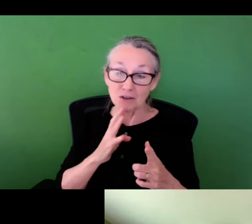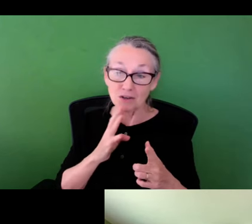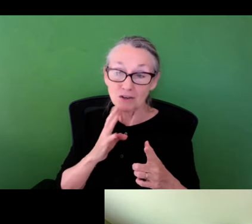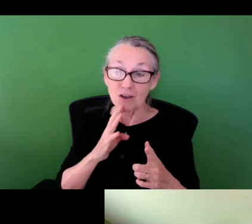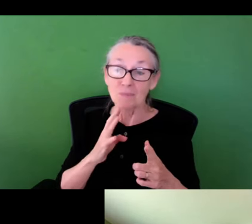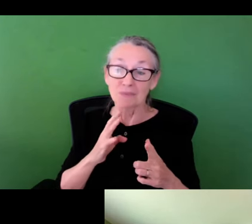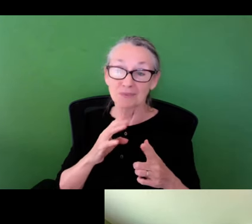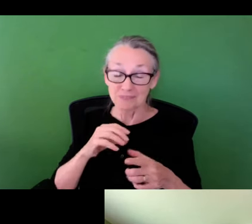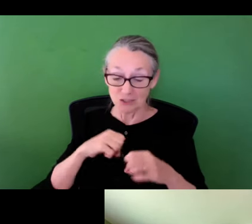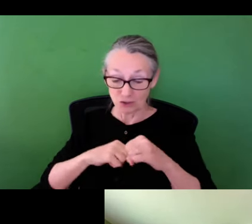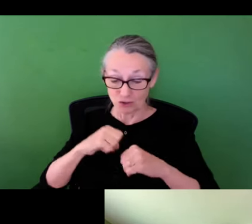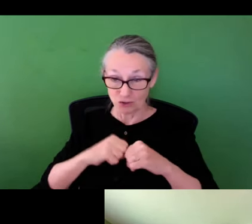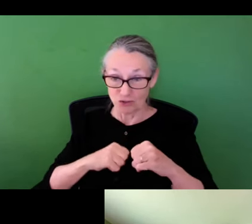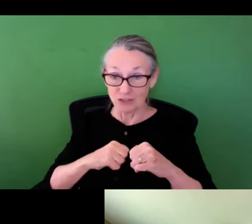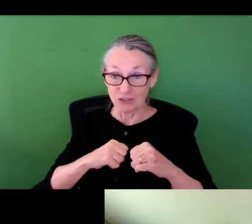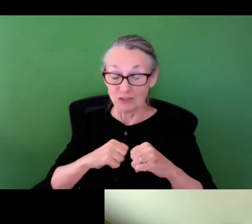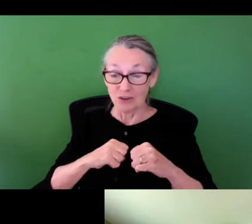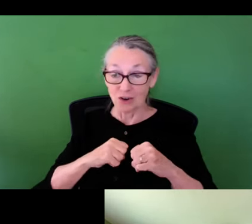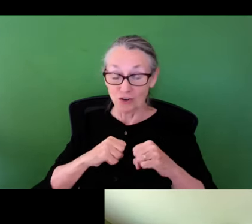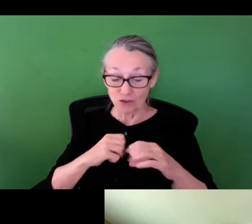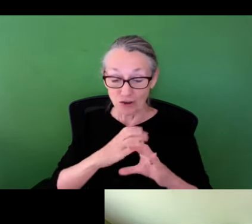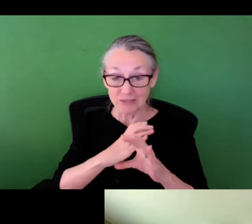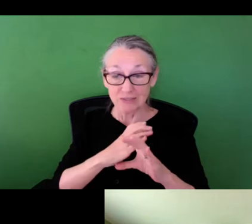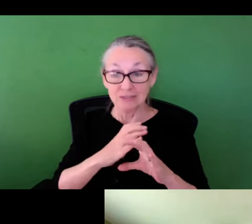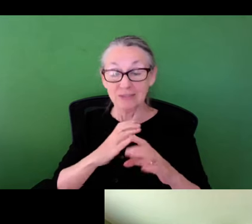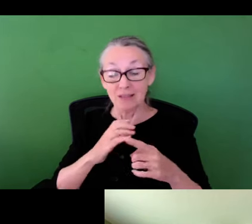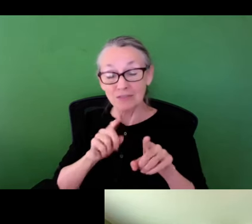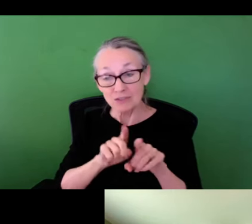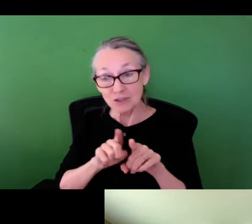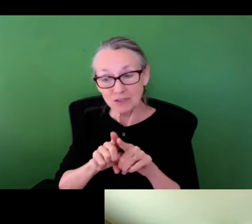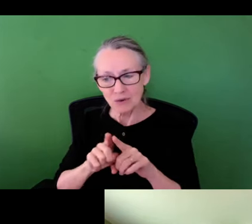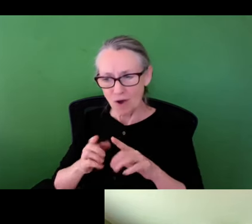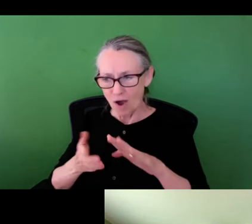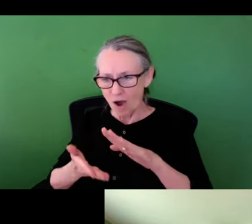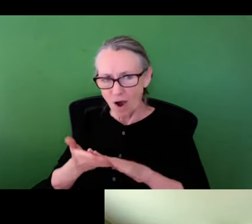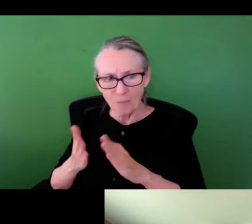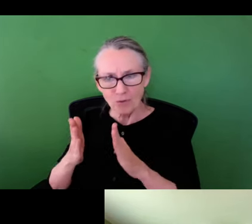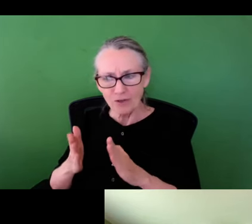, or alluded to the climate crisis but then I talked about the infrastructure crisis. There's also an